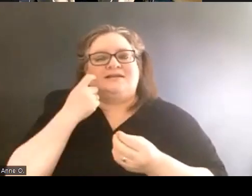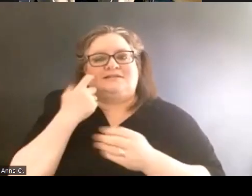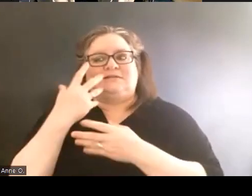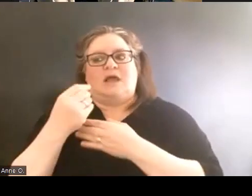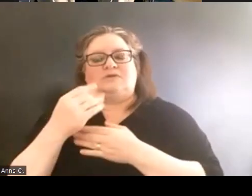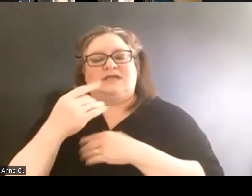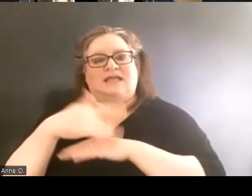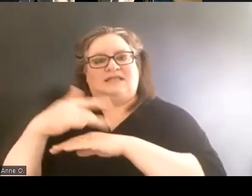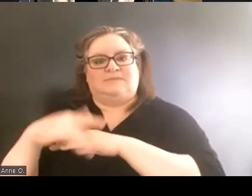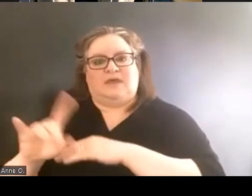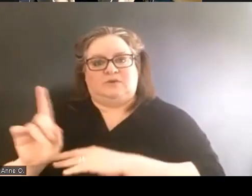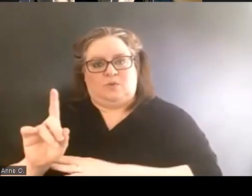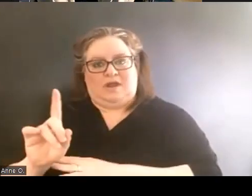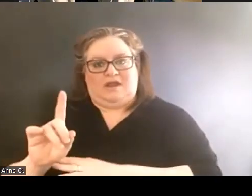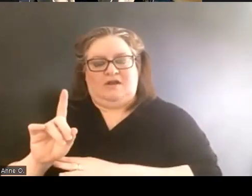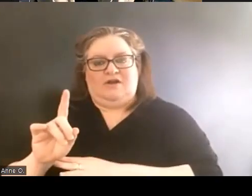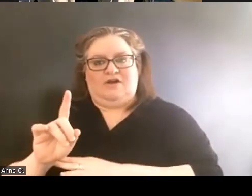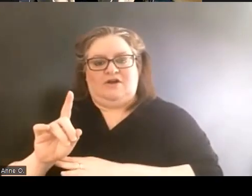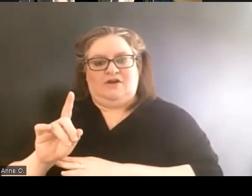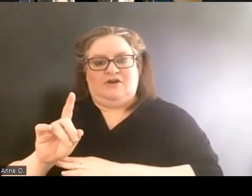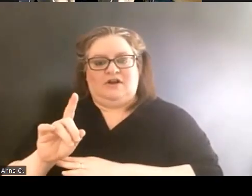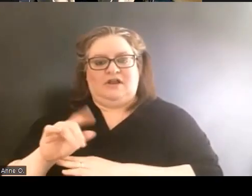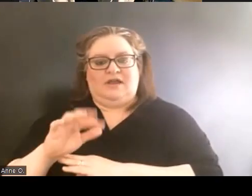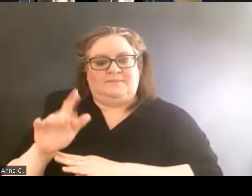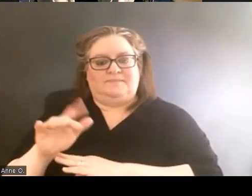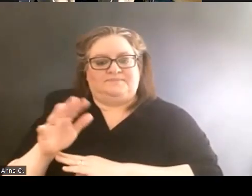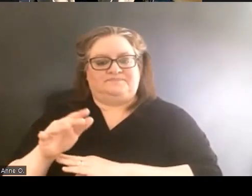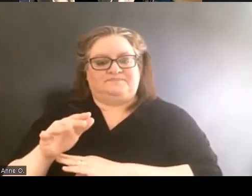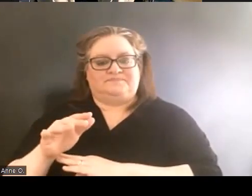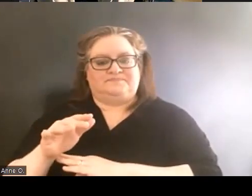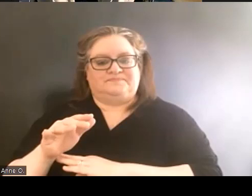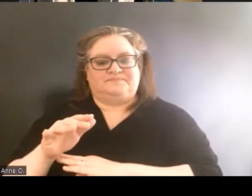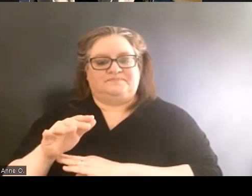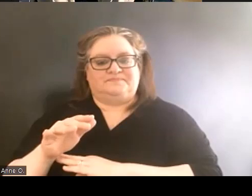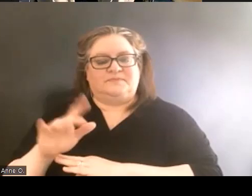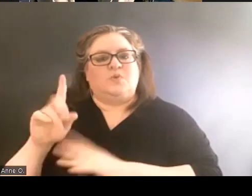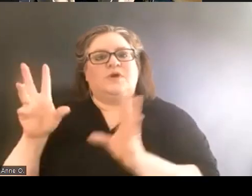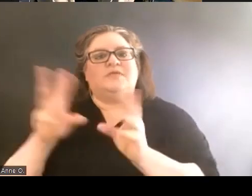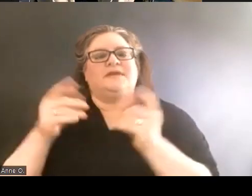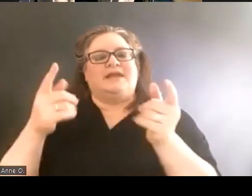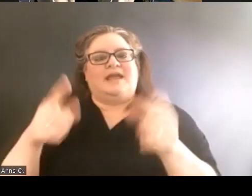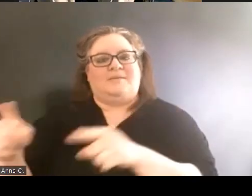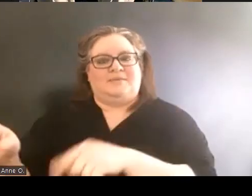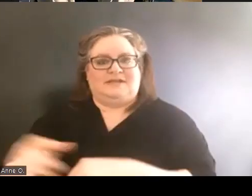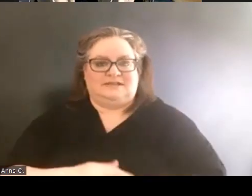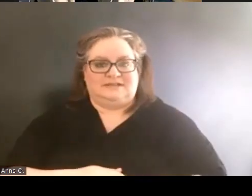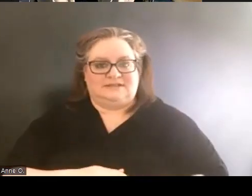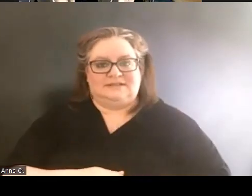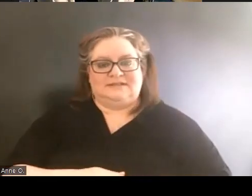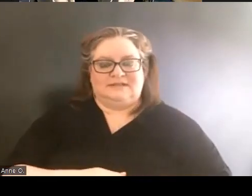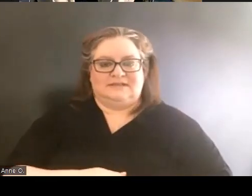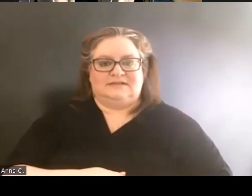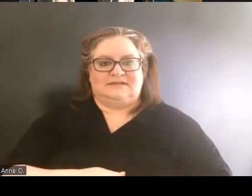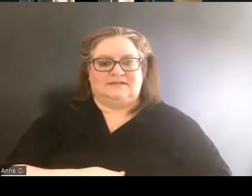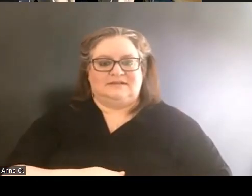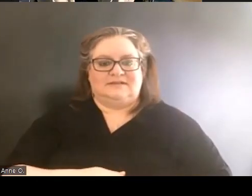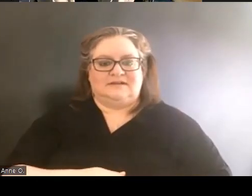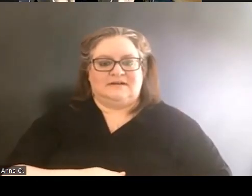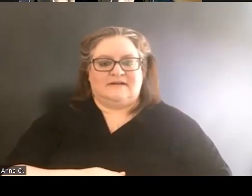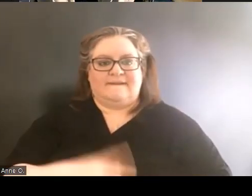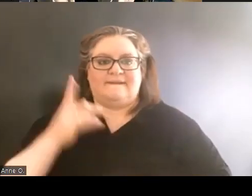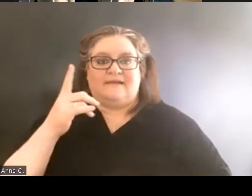where the meeting happened, a protest.